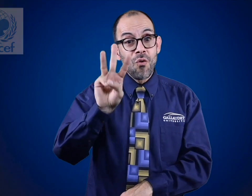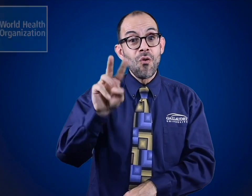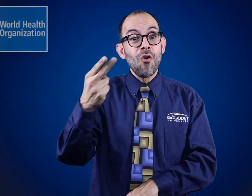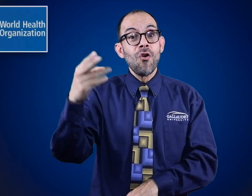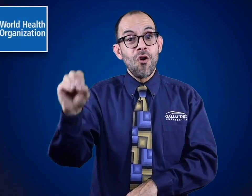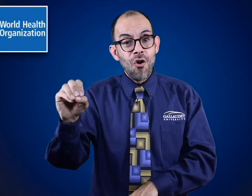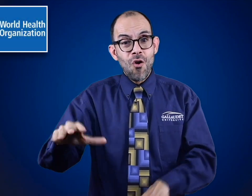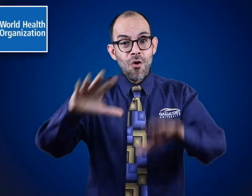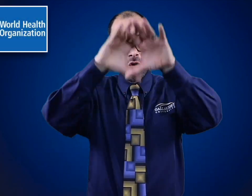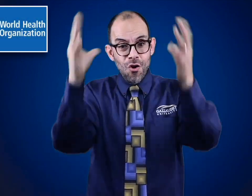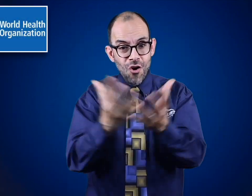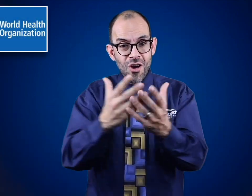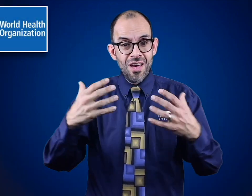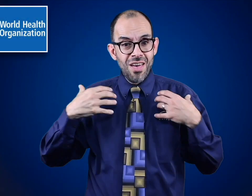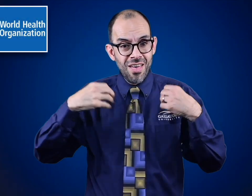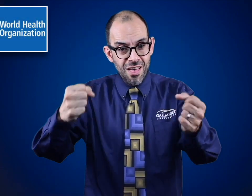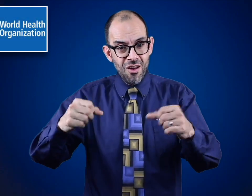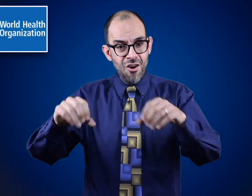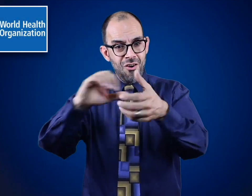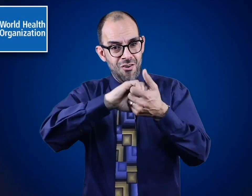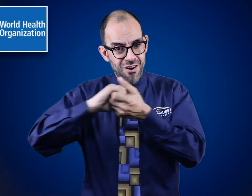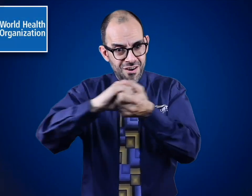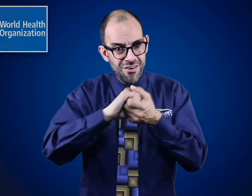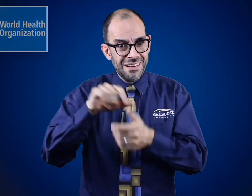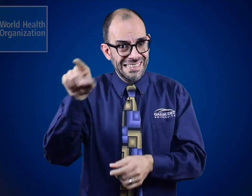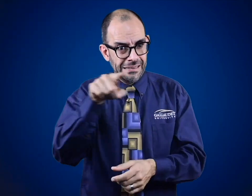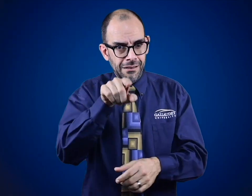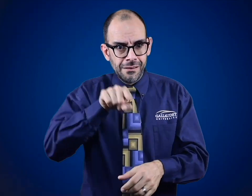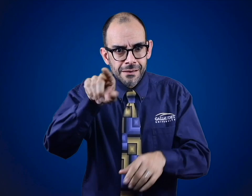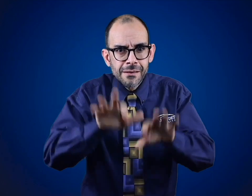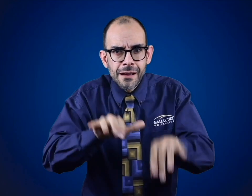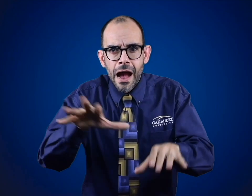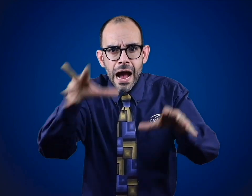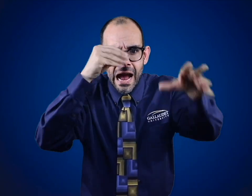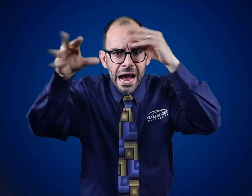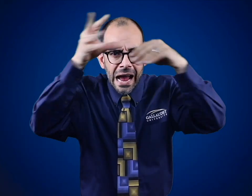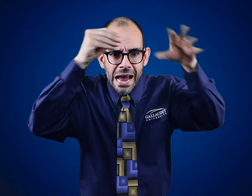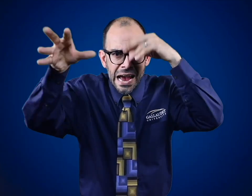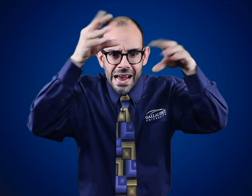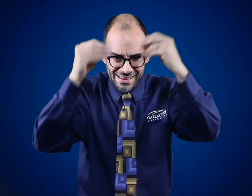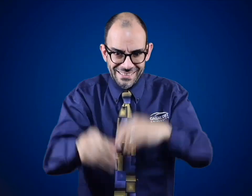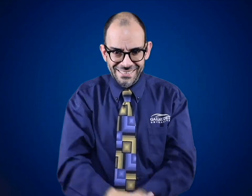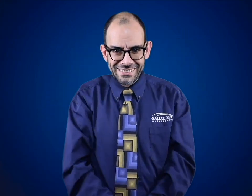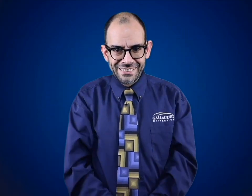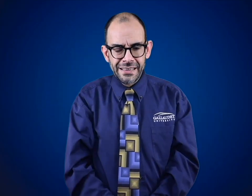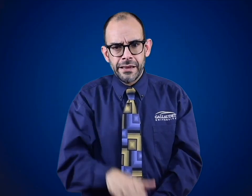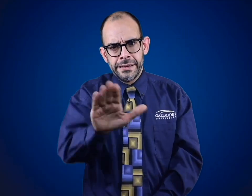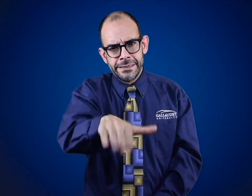WHO, World Health Organization's website.